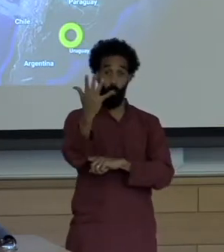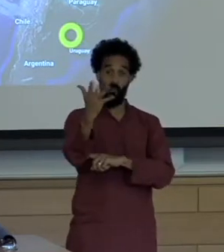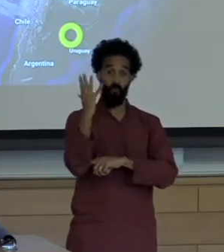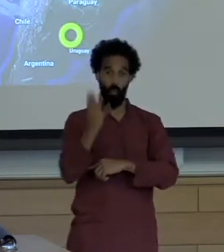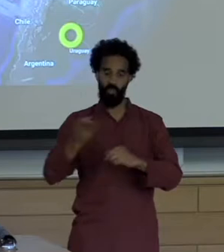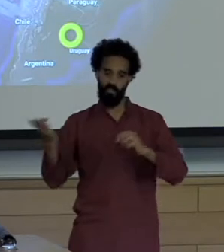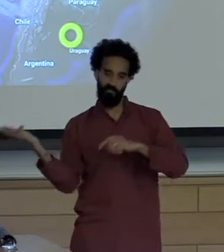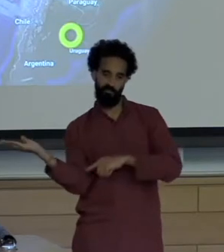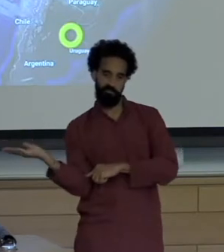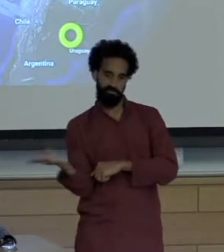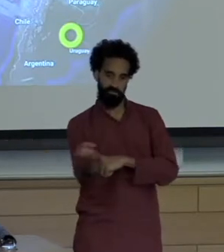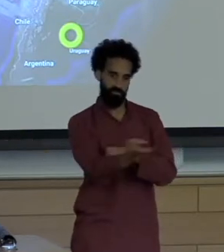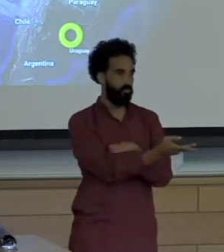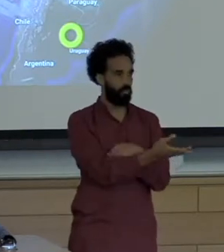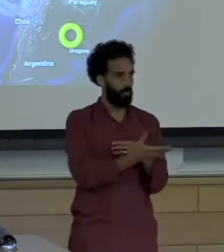strife across a border.